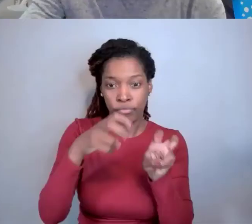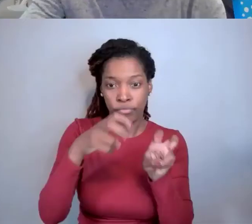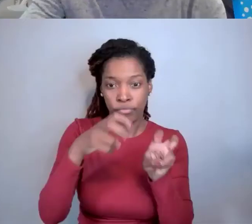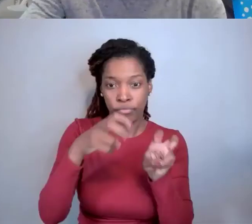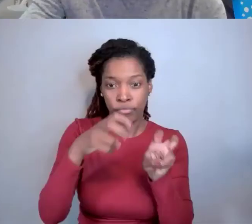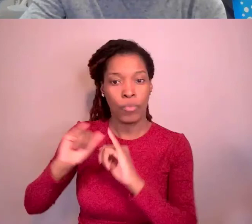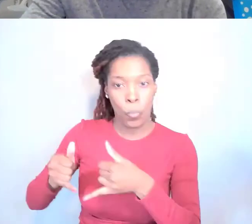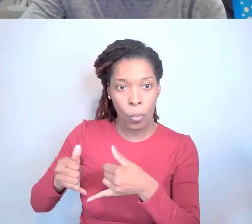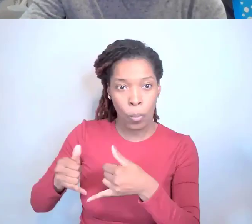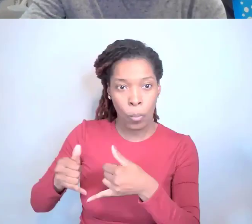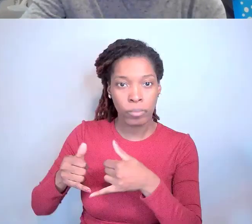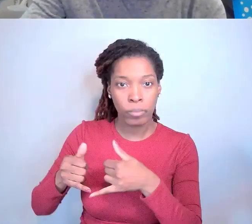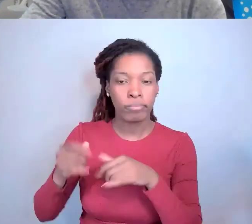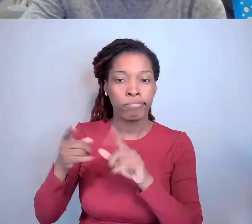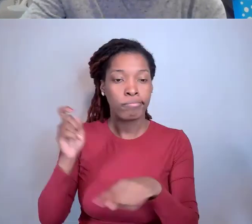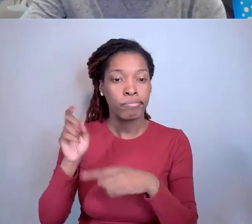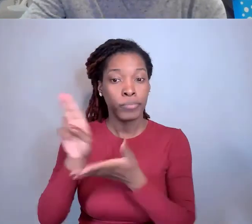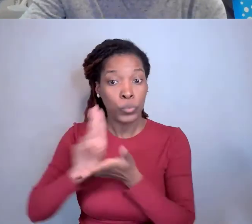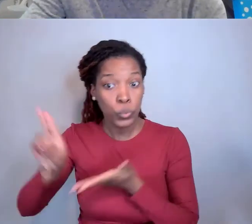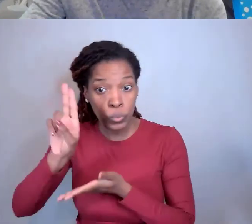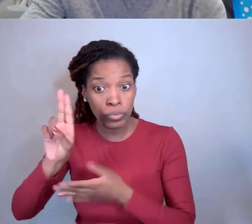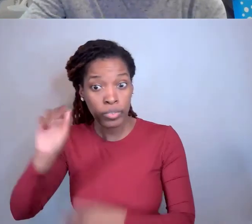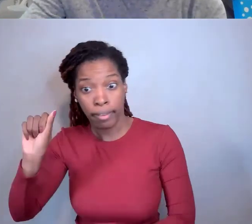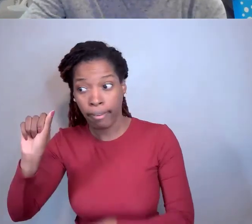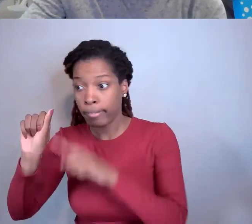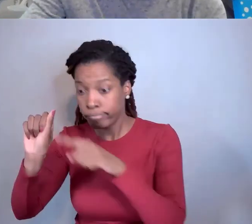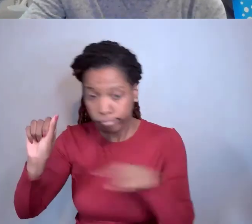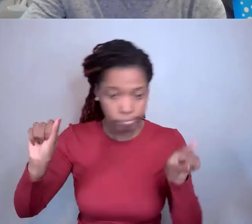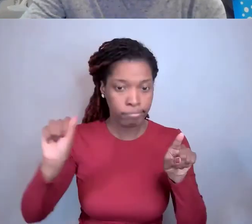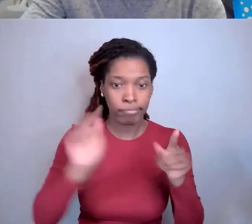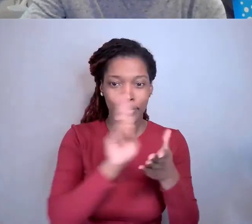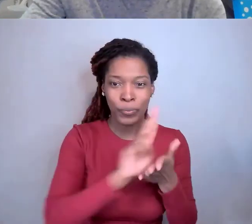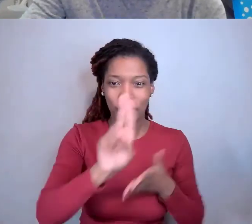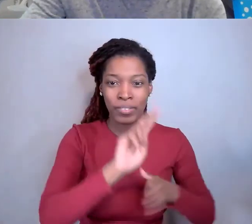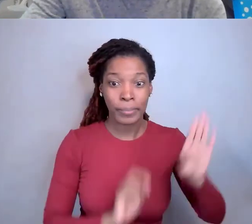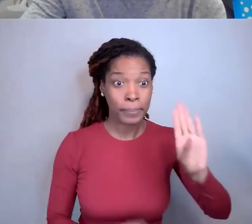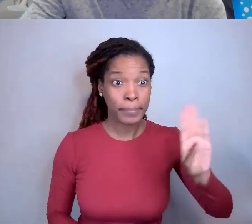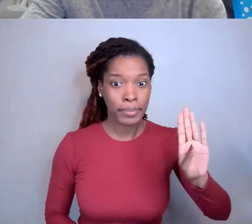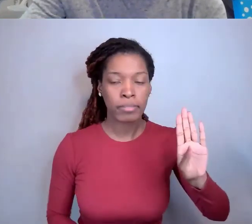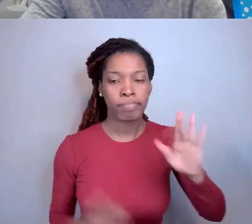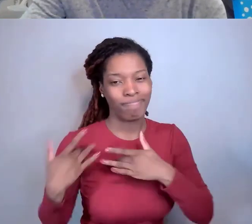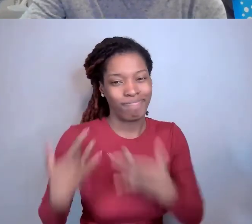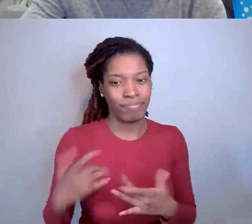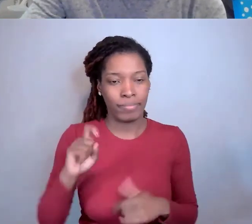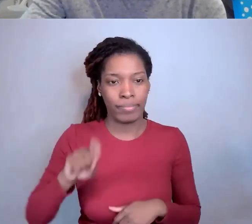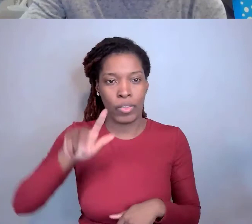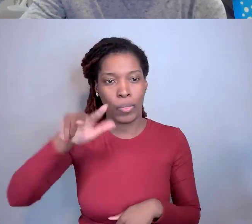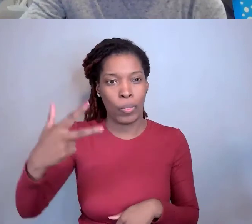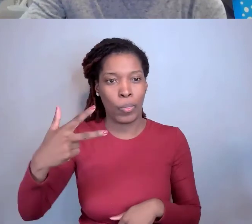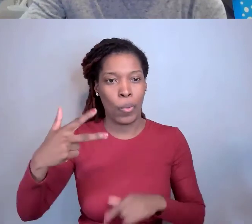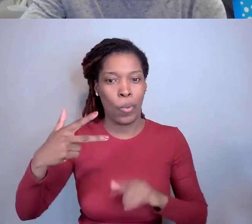from University A to University B, generally you'll need a third-party waiver for that.